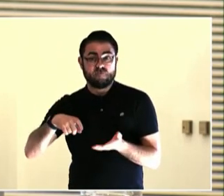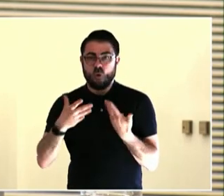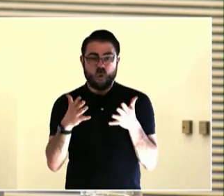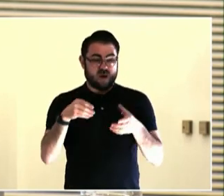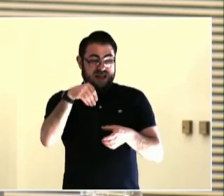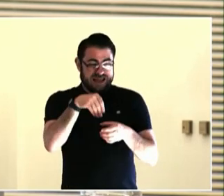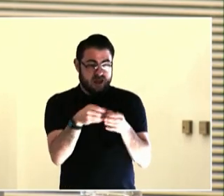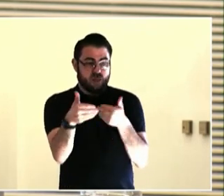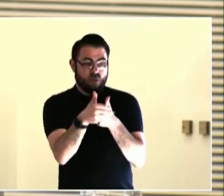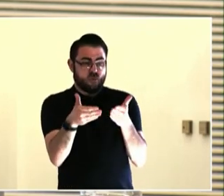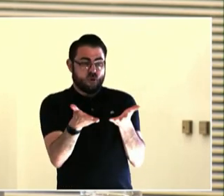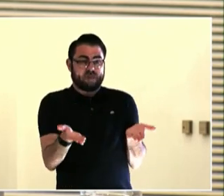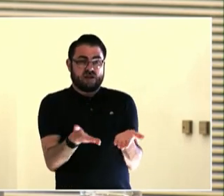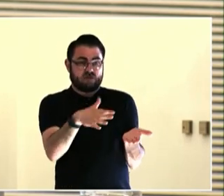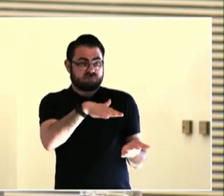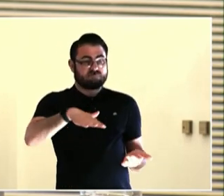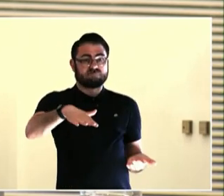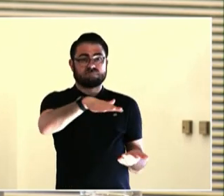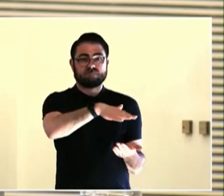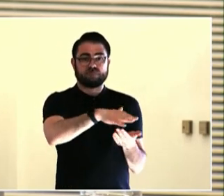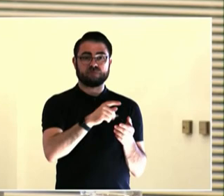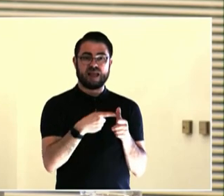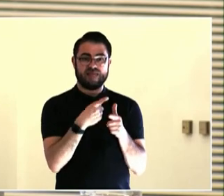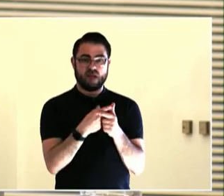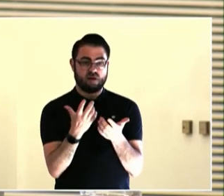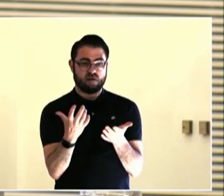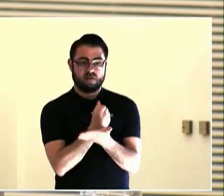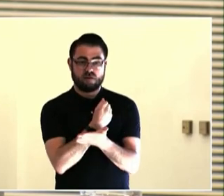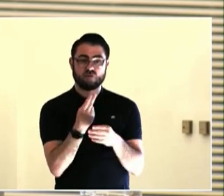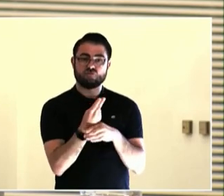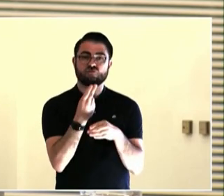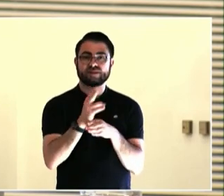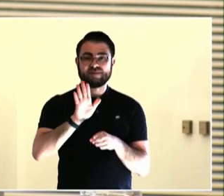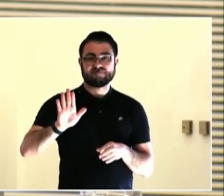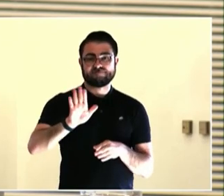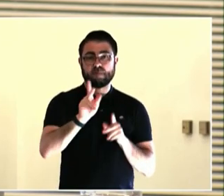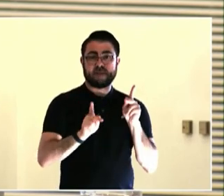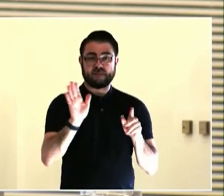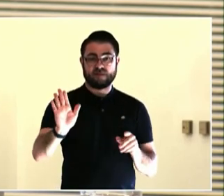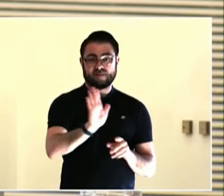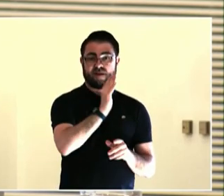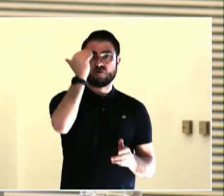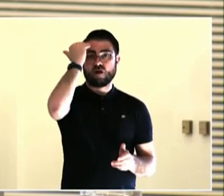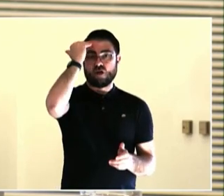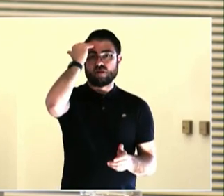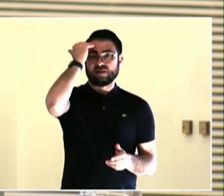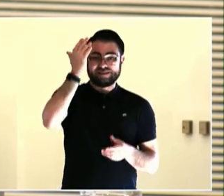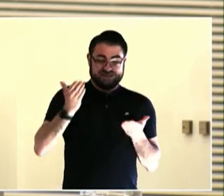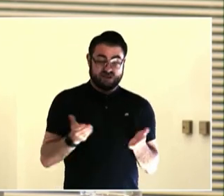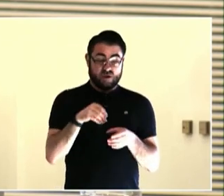So how do we, as a university, continue to serve to let